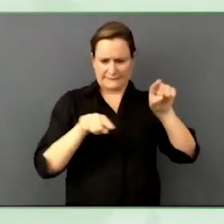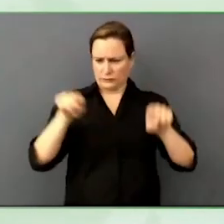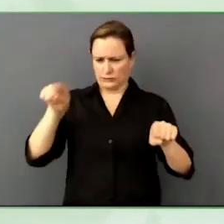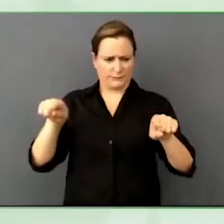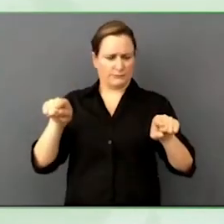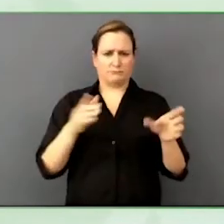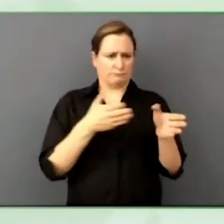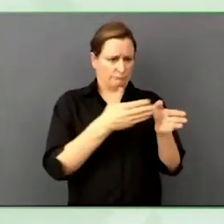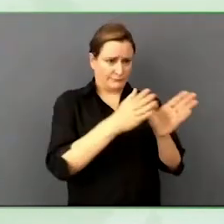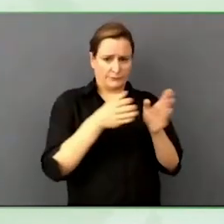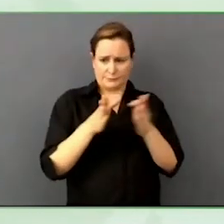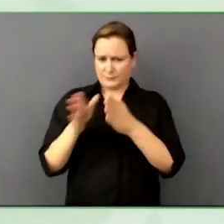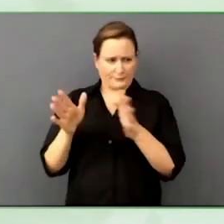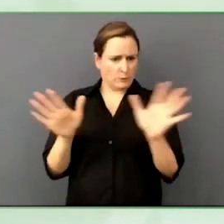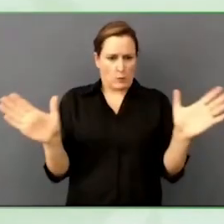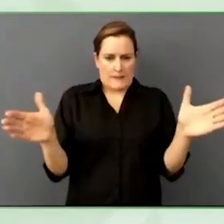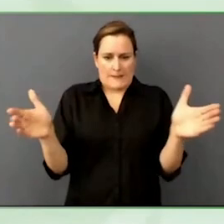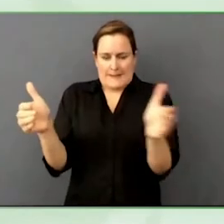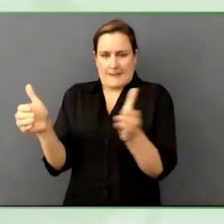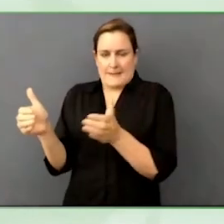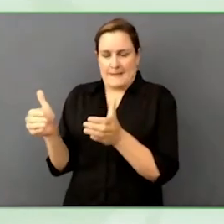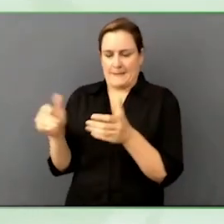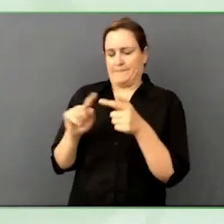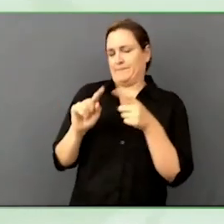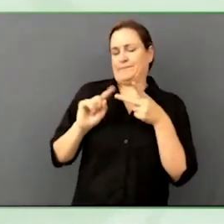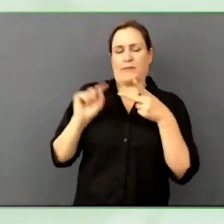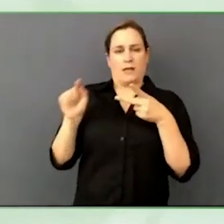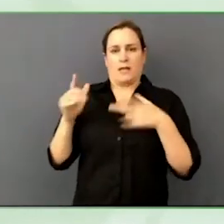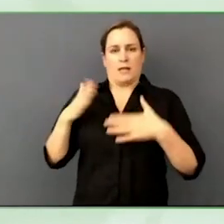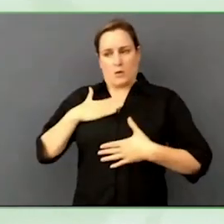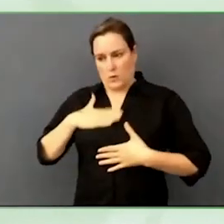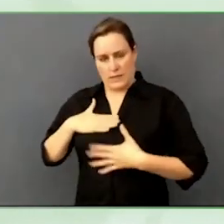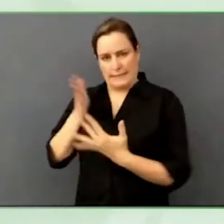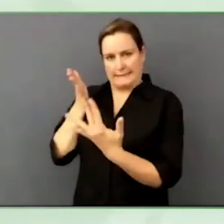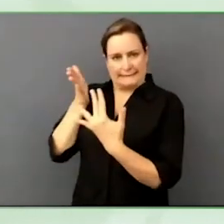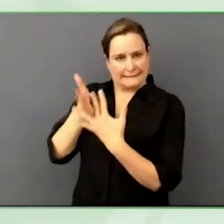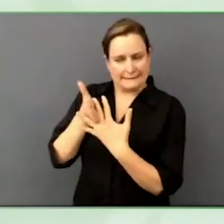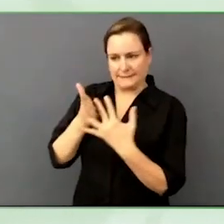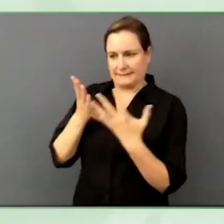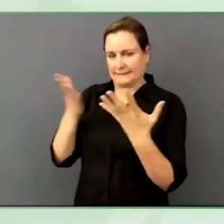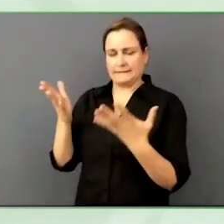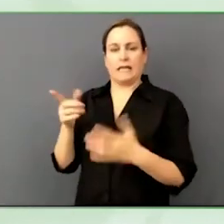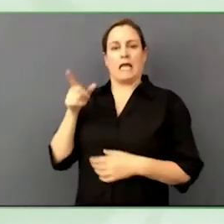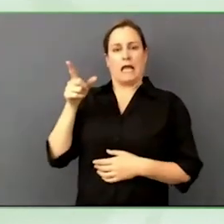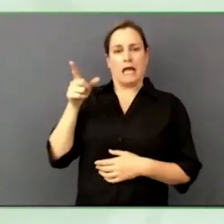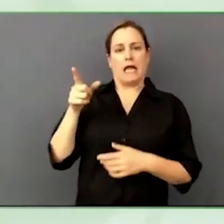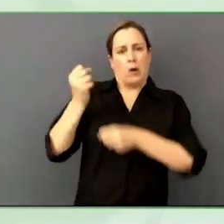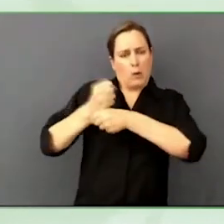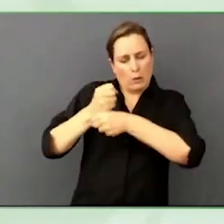facilitate accessibility, what is your message to these policymakers? I am so happy you brought this up.